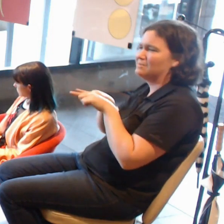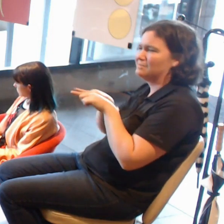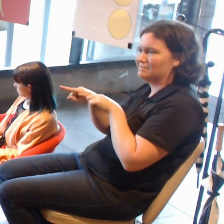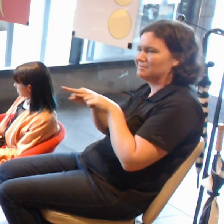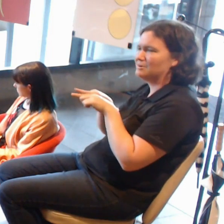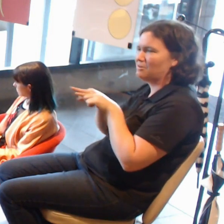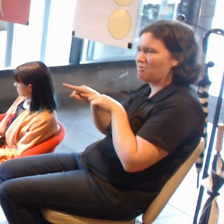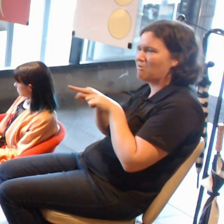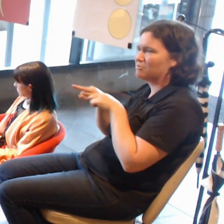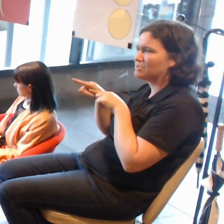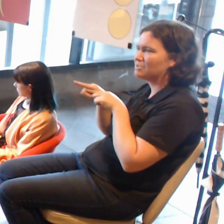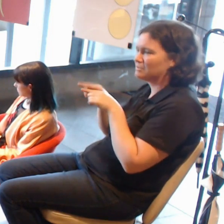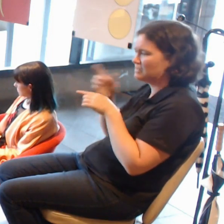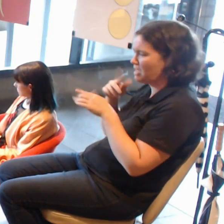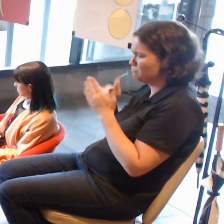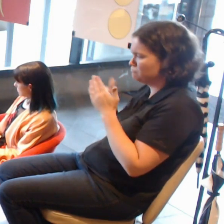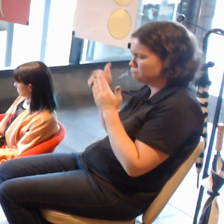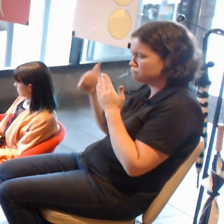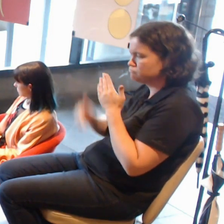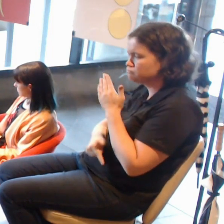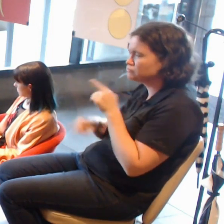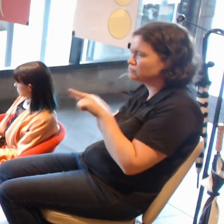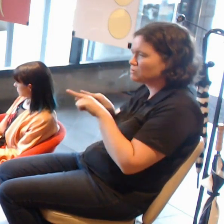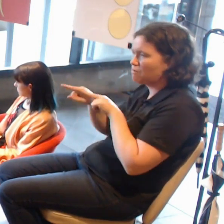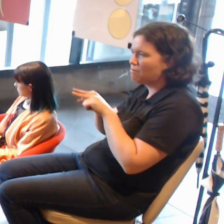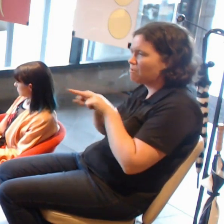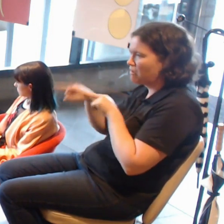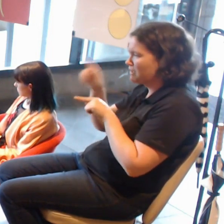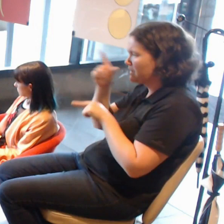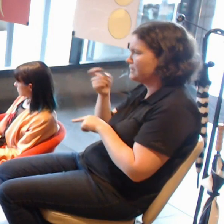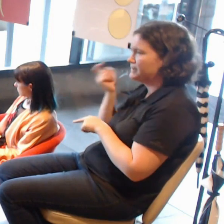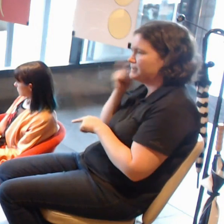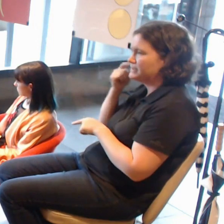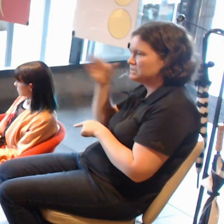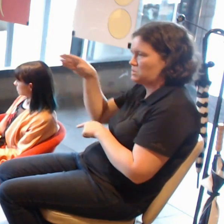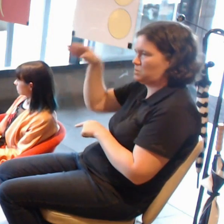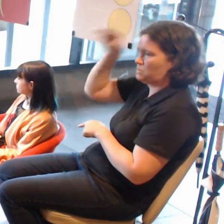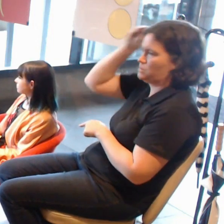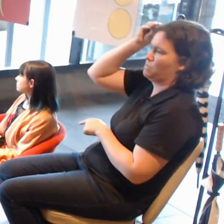or getting abstract concepts can be easier. Talking about the tech as well,